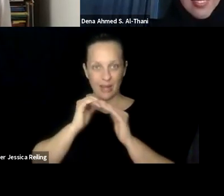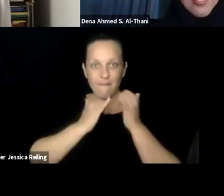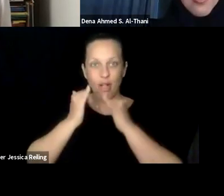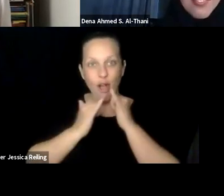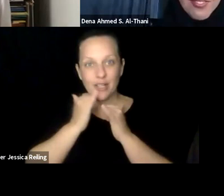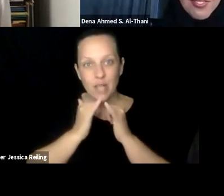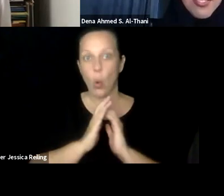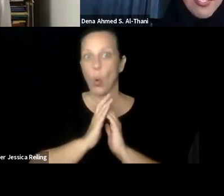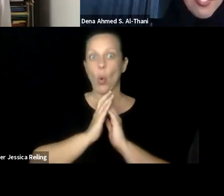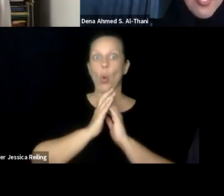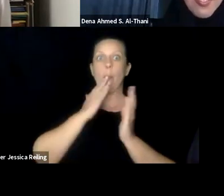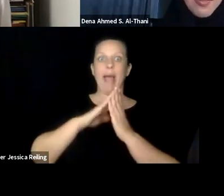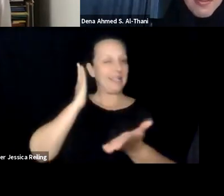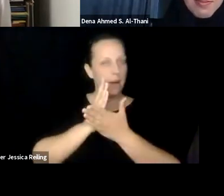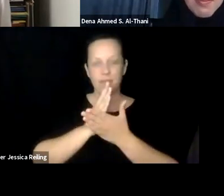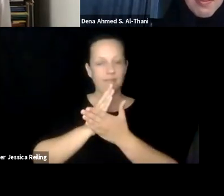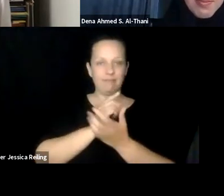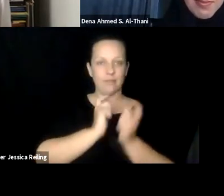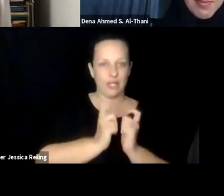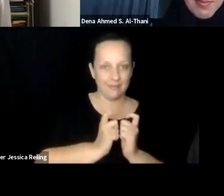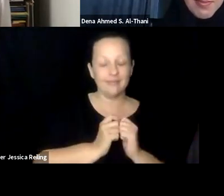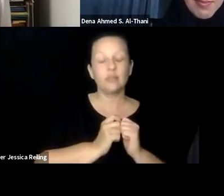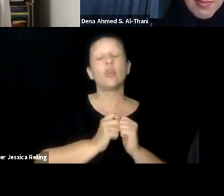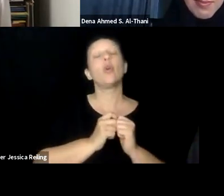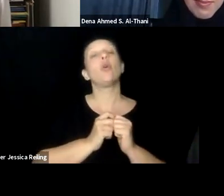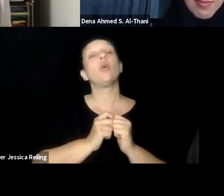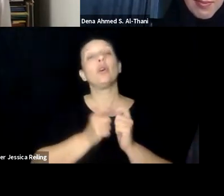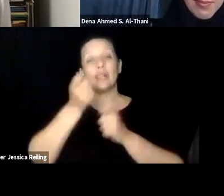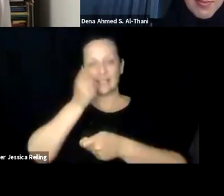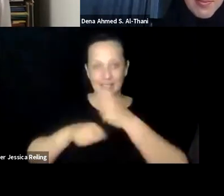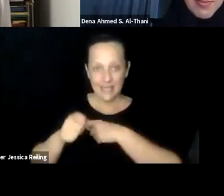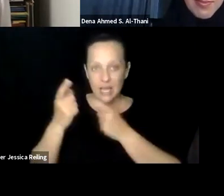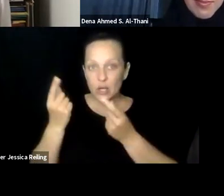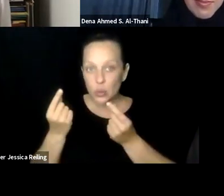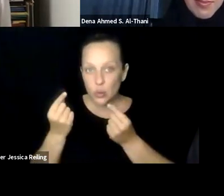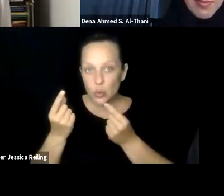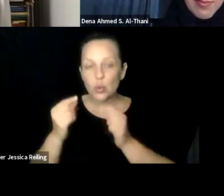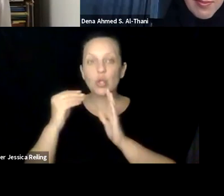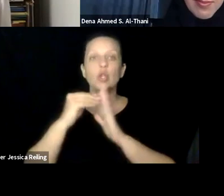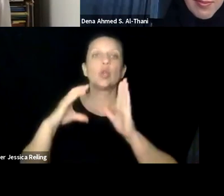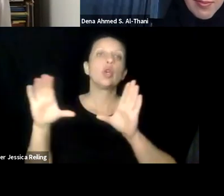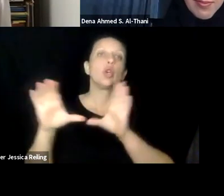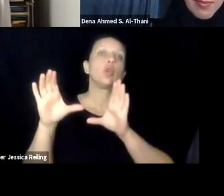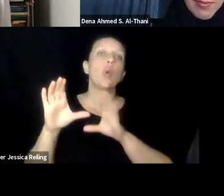automated testing tool and say oh, my gosh, there's 100 accessibility flaws. This is really bad. And stop there.